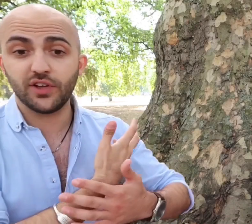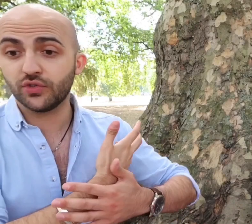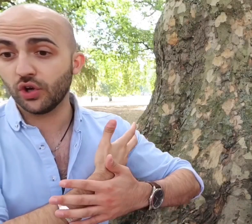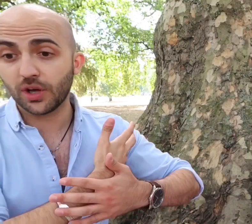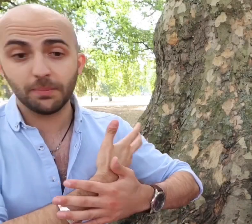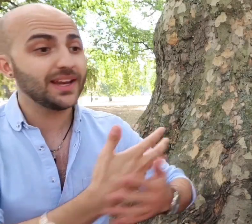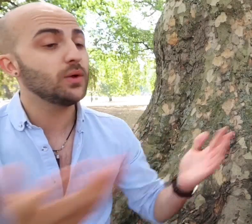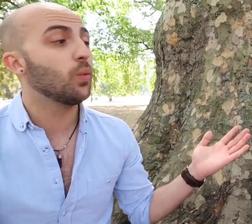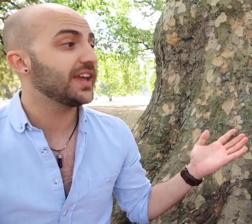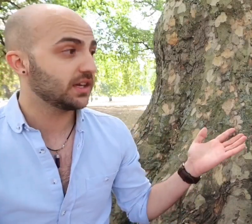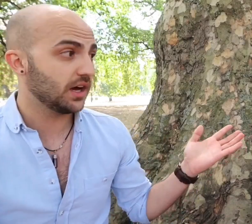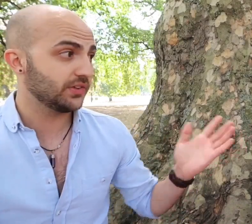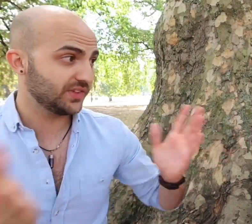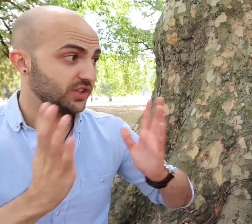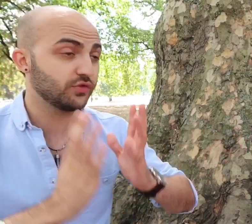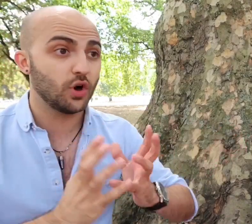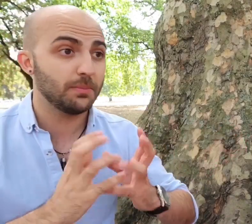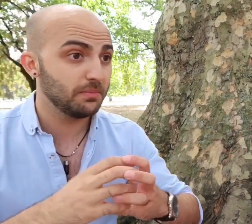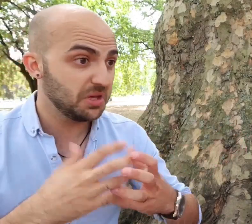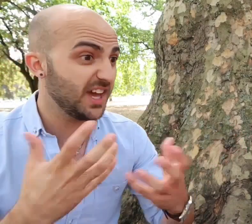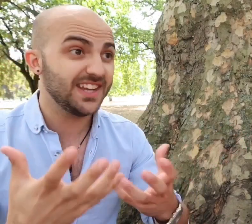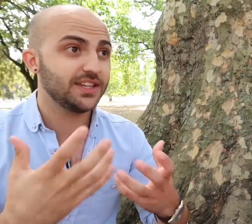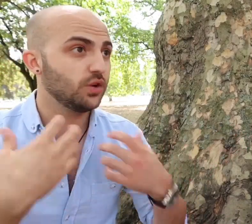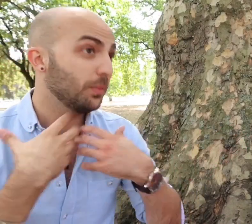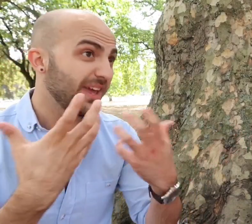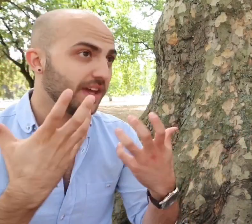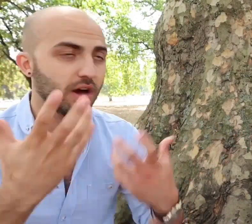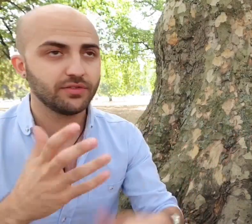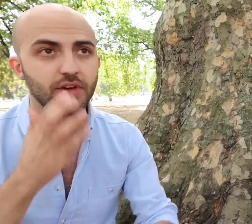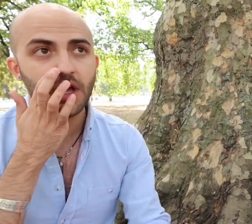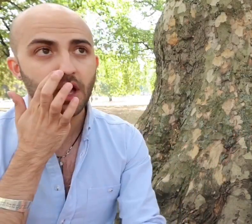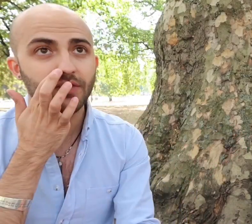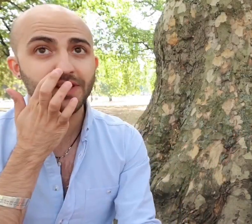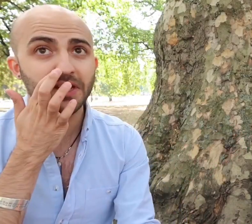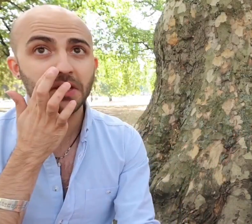it's a complete white cast and you've got an Indian or me.. half Indian